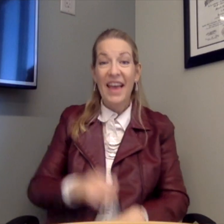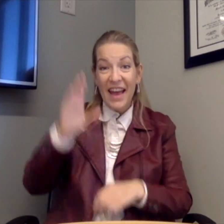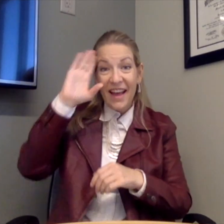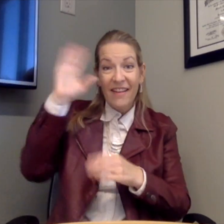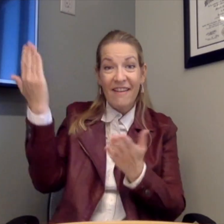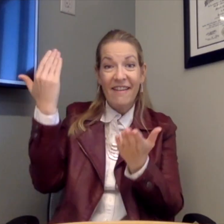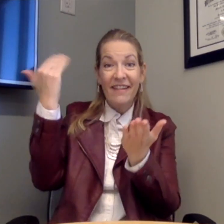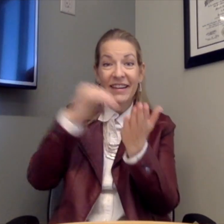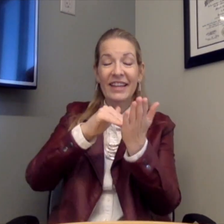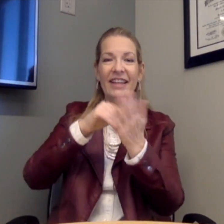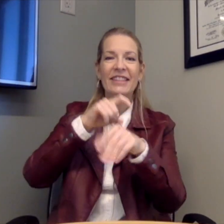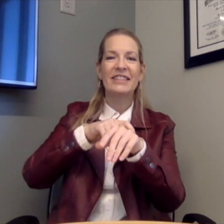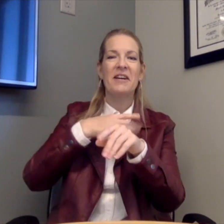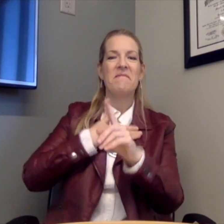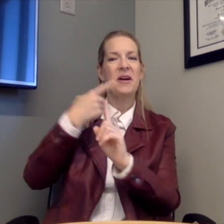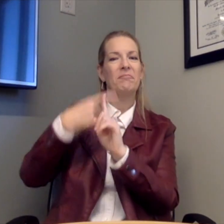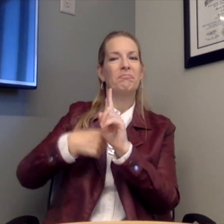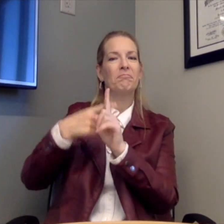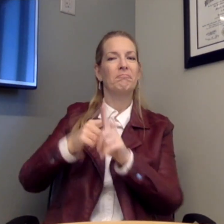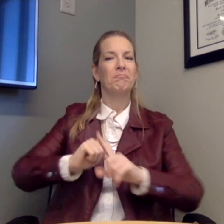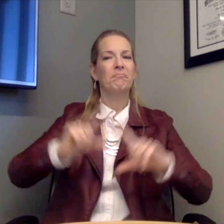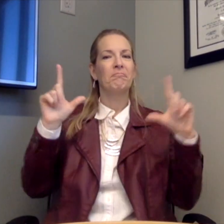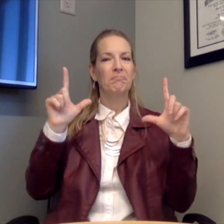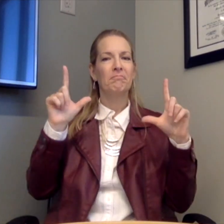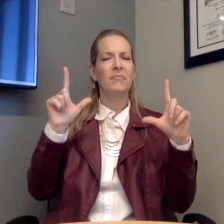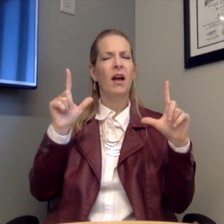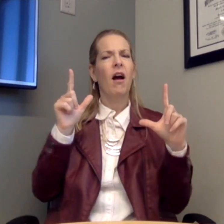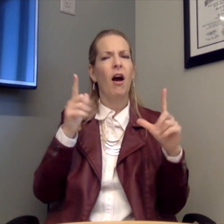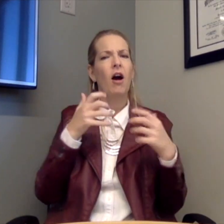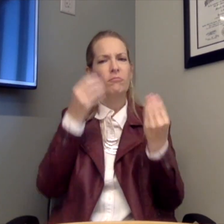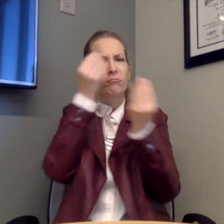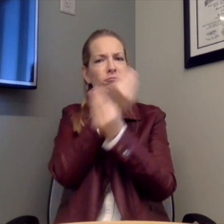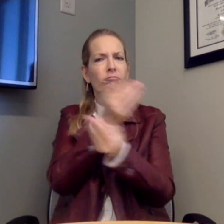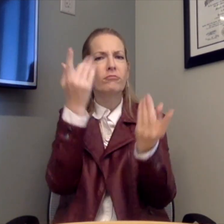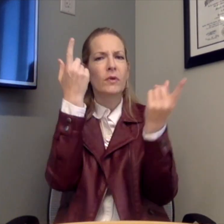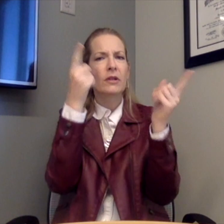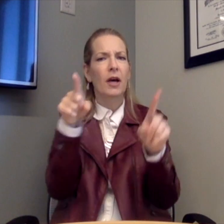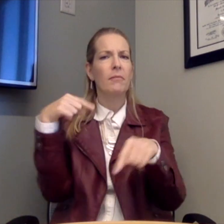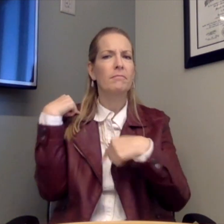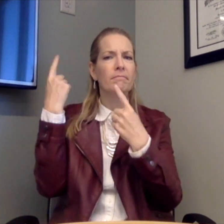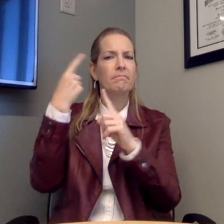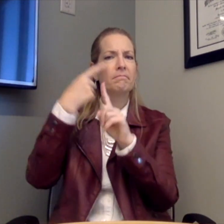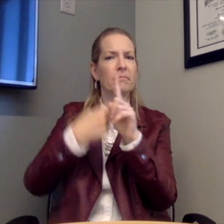Hello again! It's time for my monthly VLOG. I want to let you know what's been